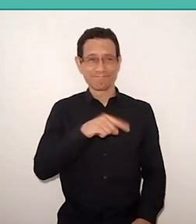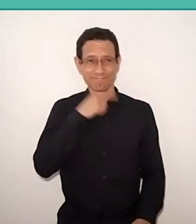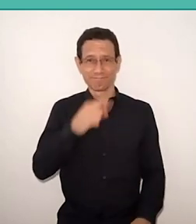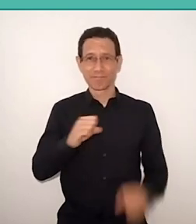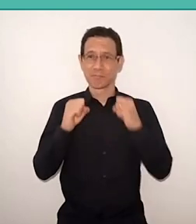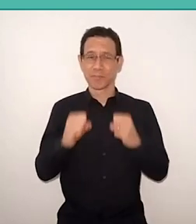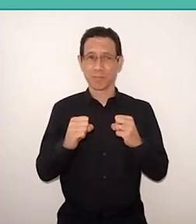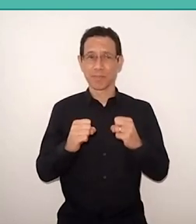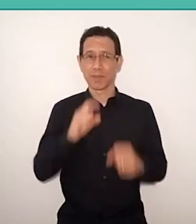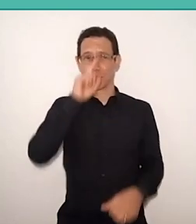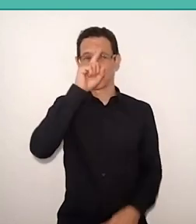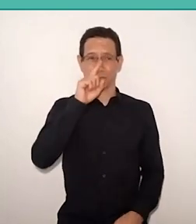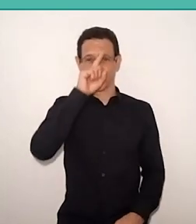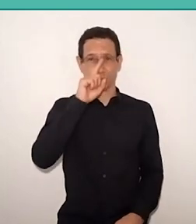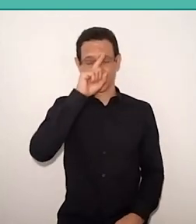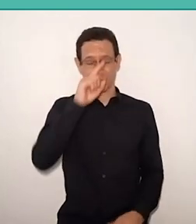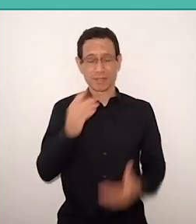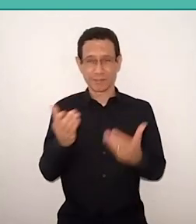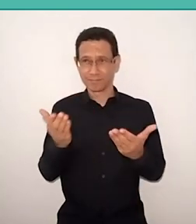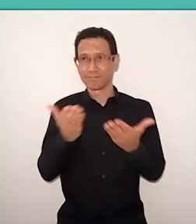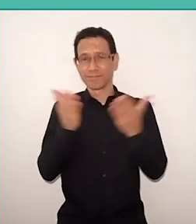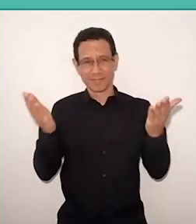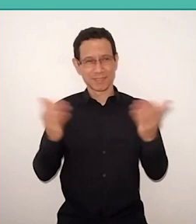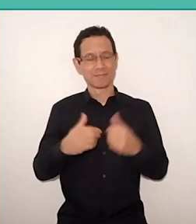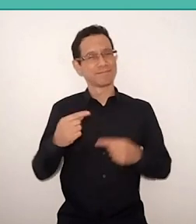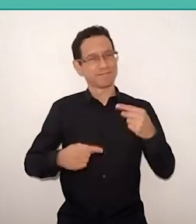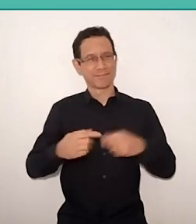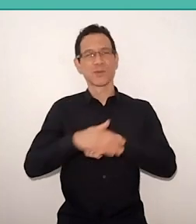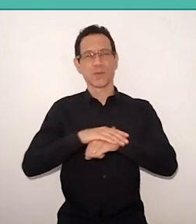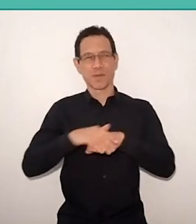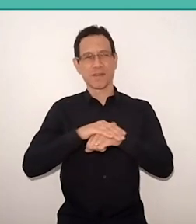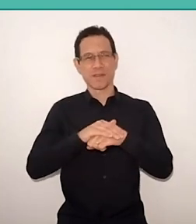is that this discussion will take place. Well, and more than ever, I think we need